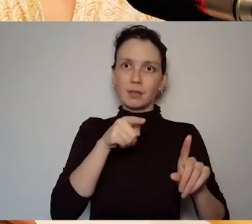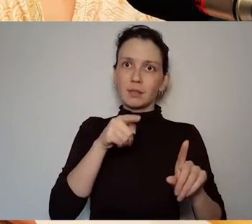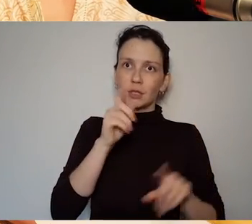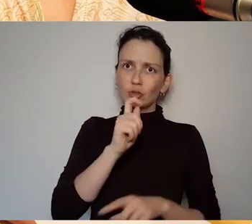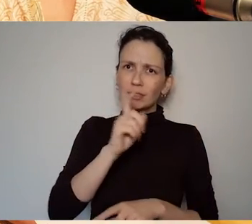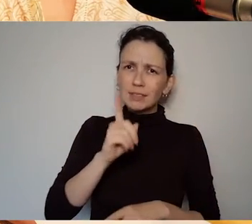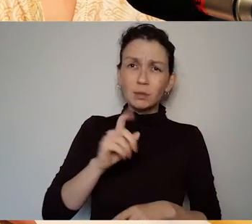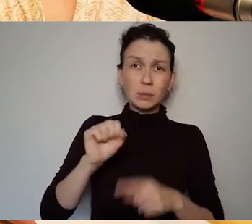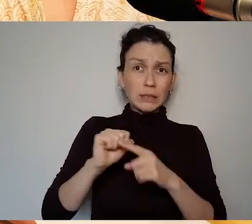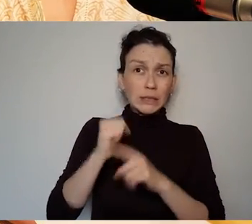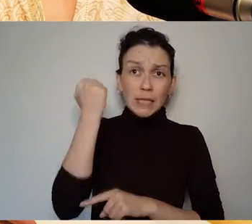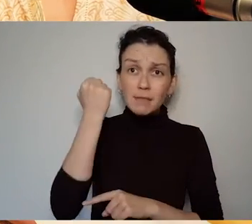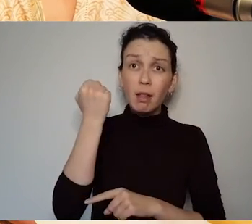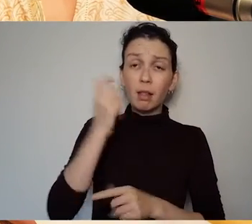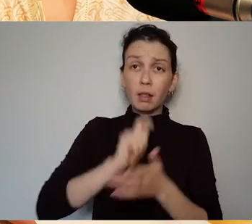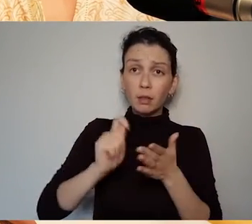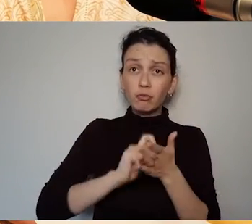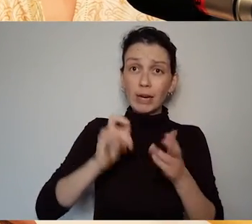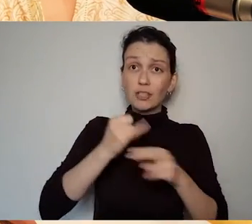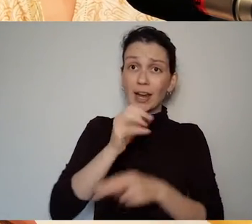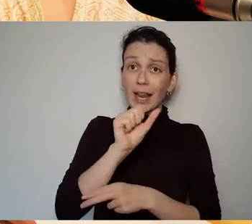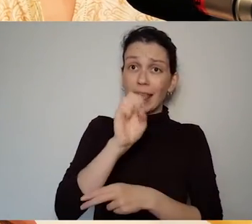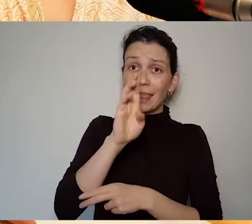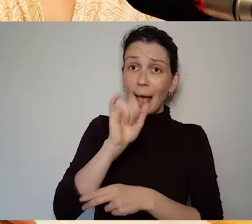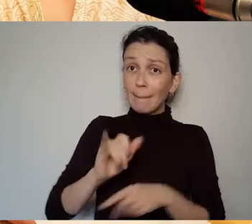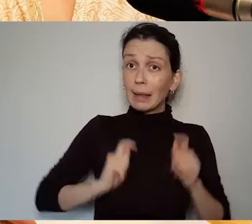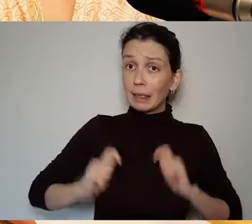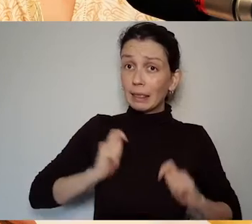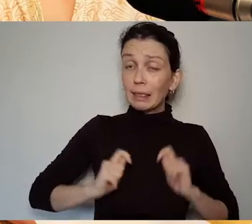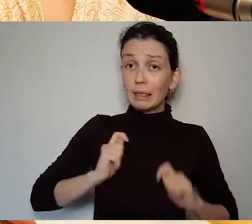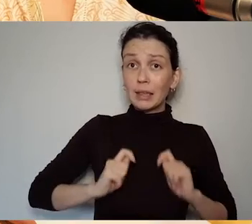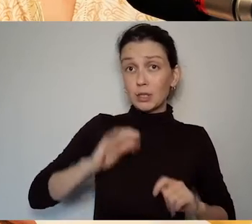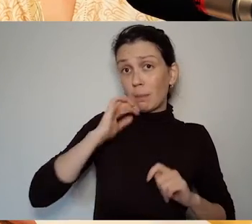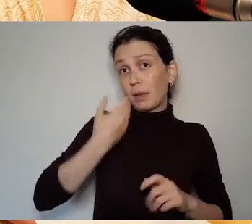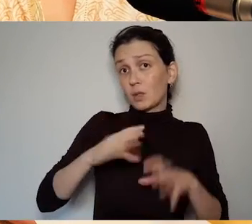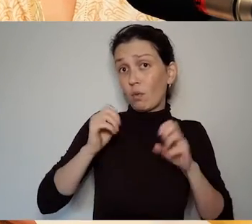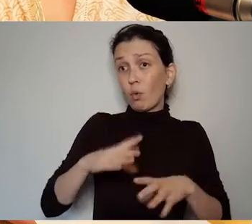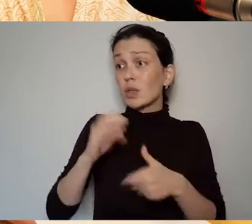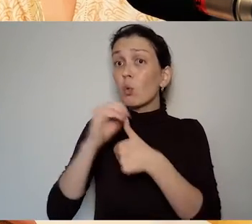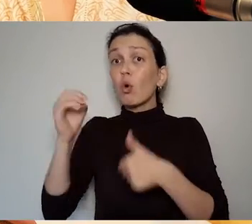the time. There were other women who writing plays at this time there were other successful women